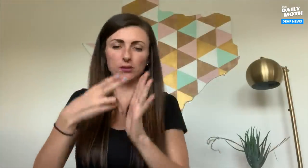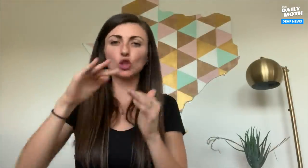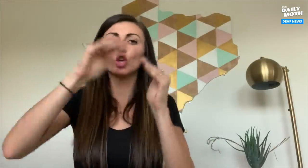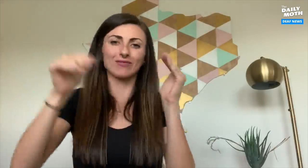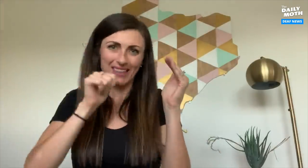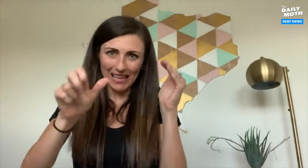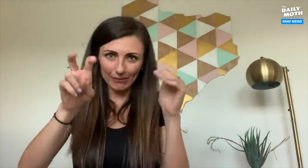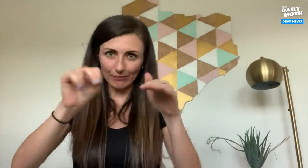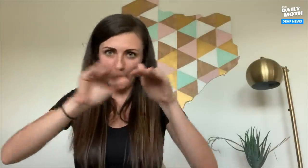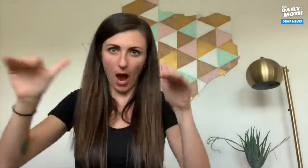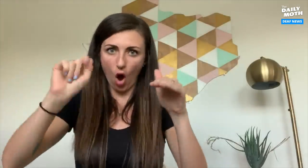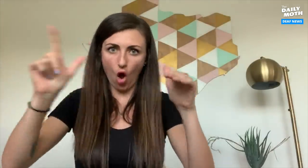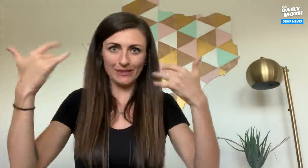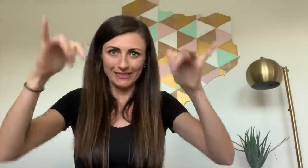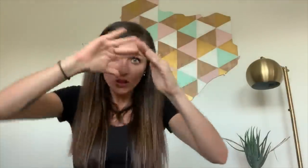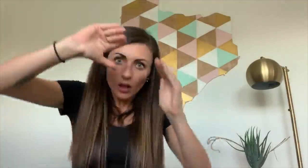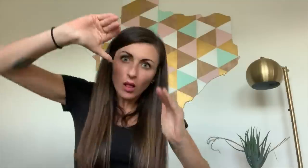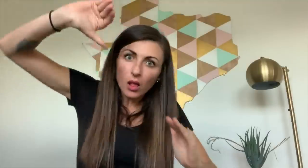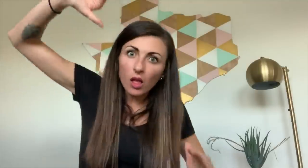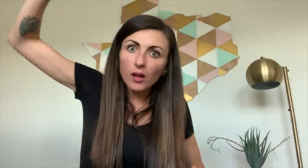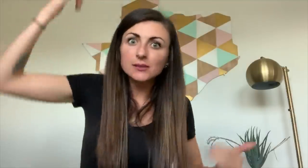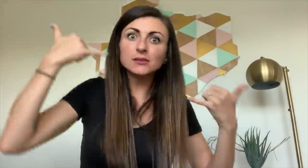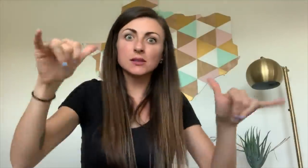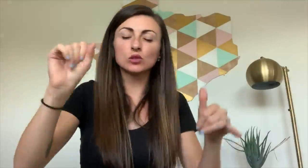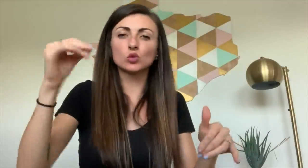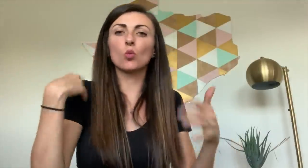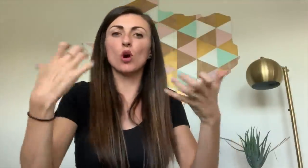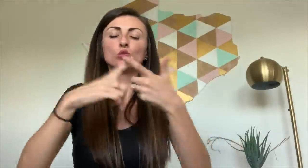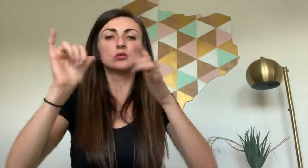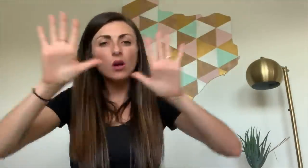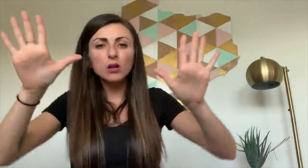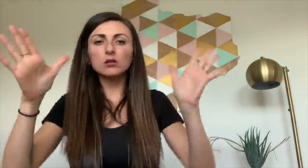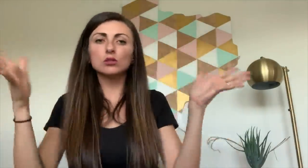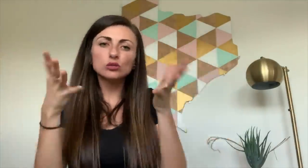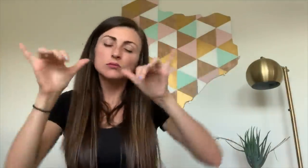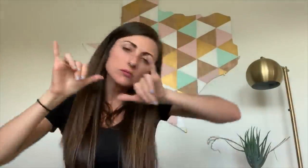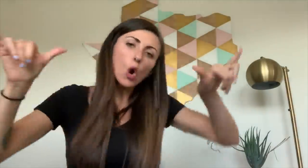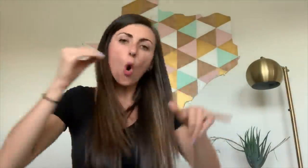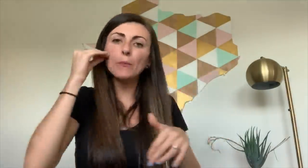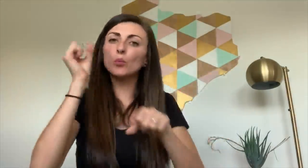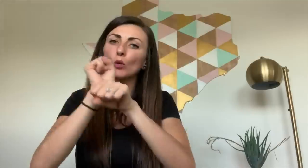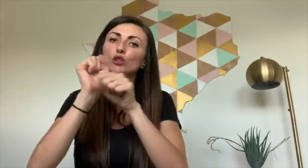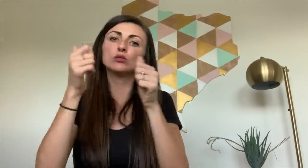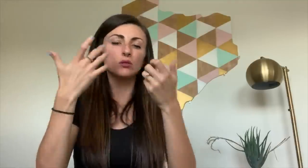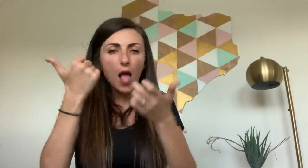To be honest, the curve isn't flattening at all because it's actually still rising upwards. We want to encourage people to stay home and